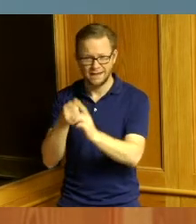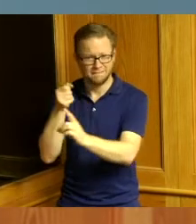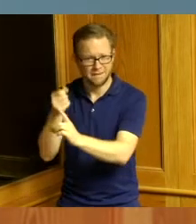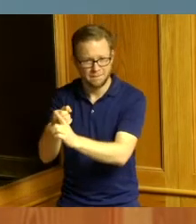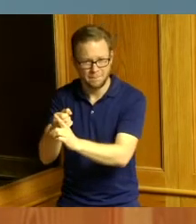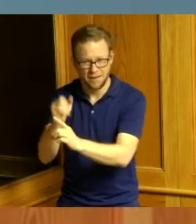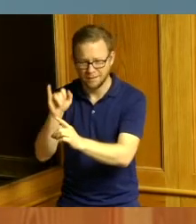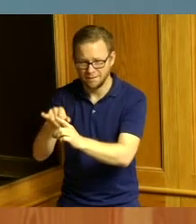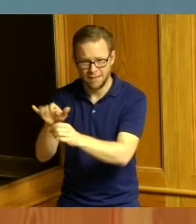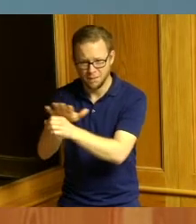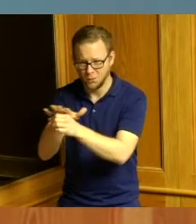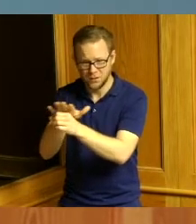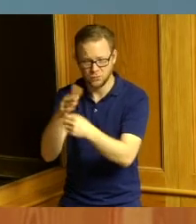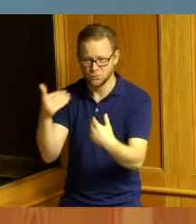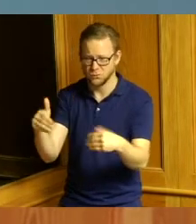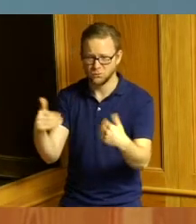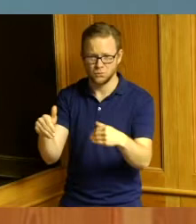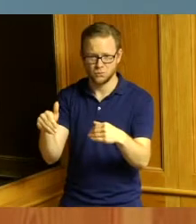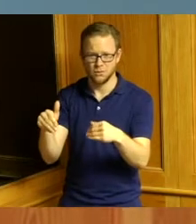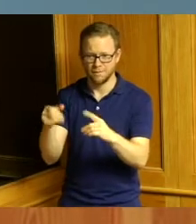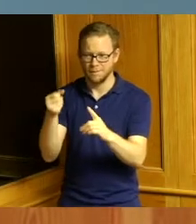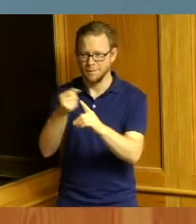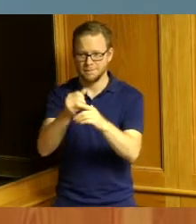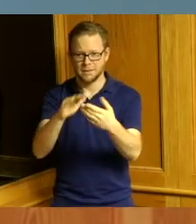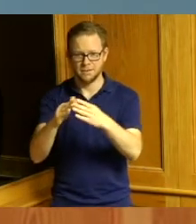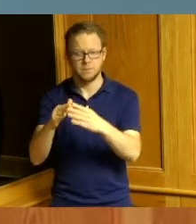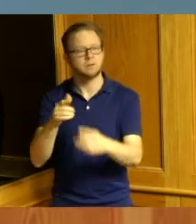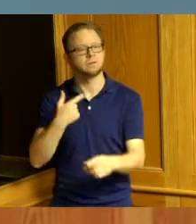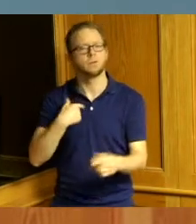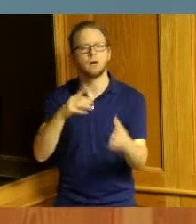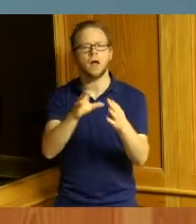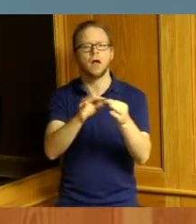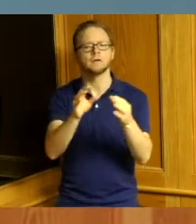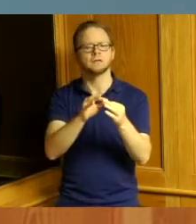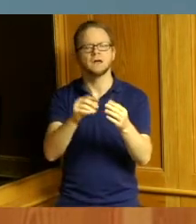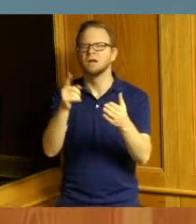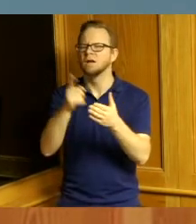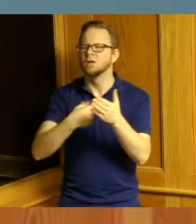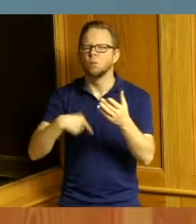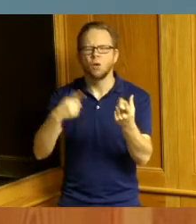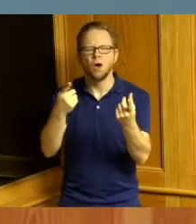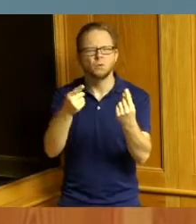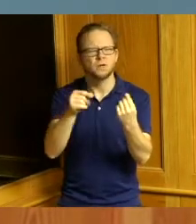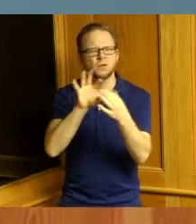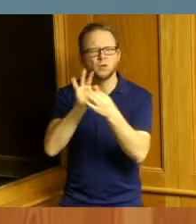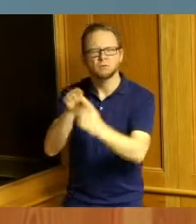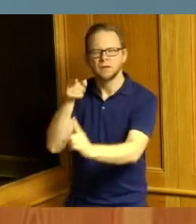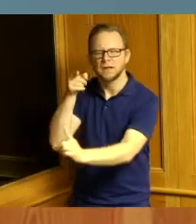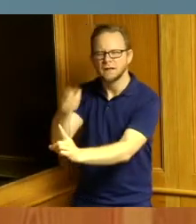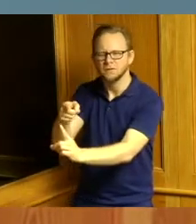is located so when you hear me say what are we doing about this will be the last time I say the